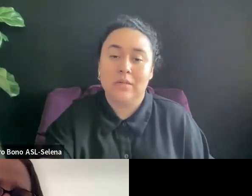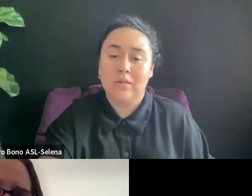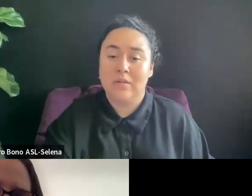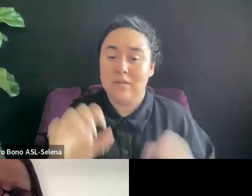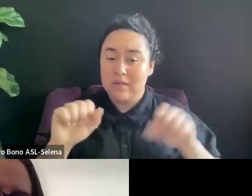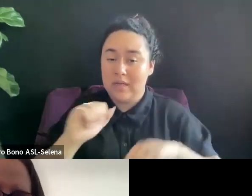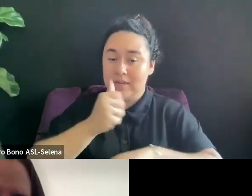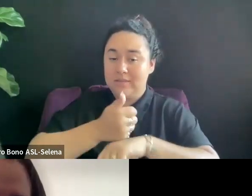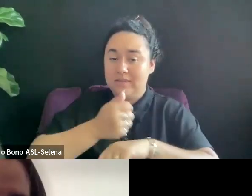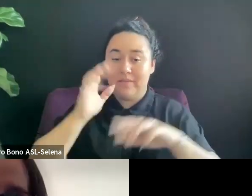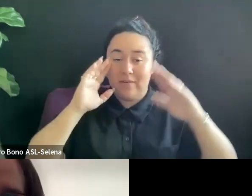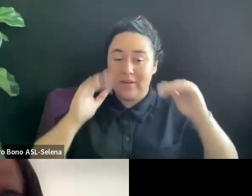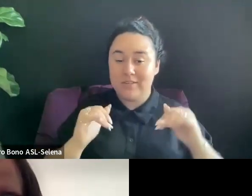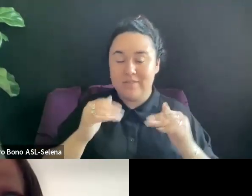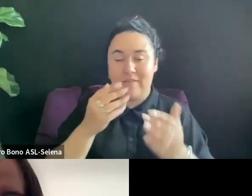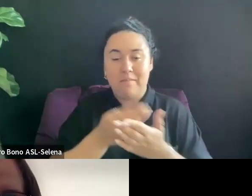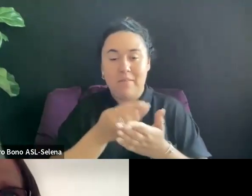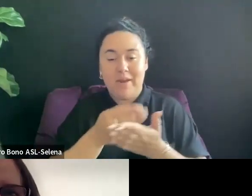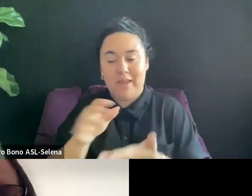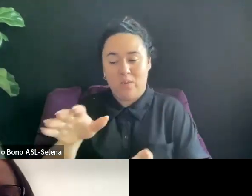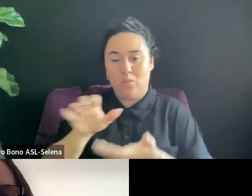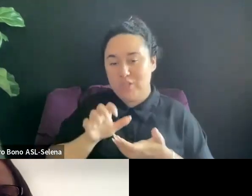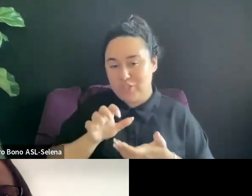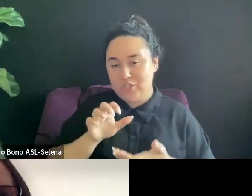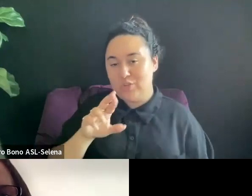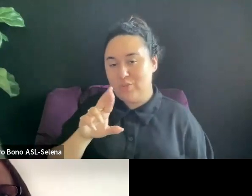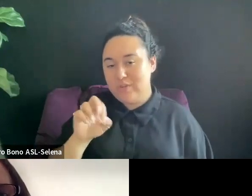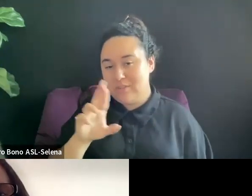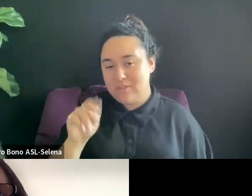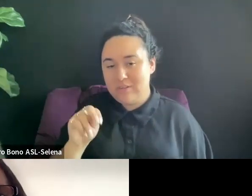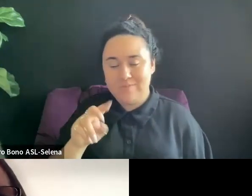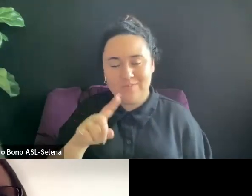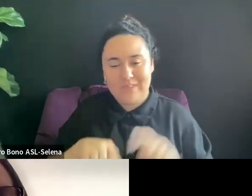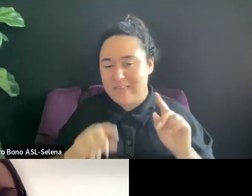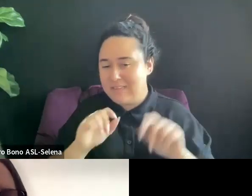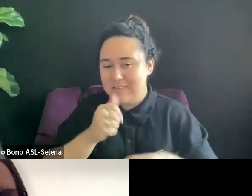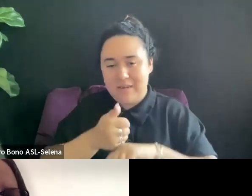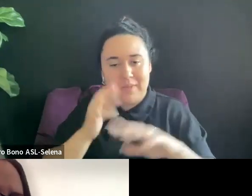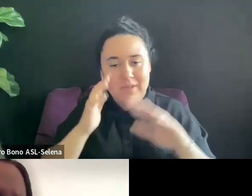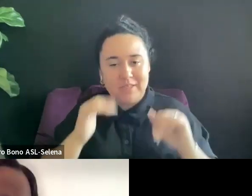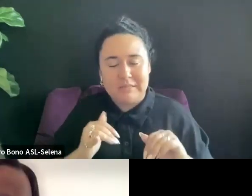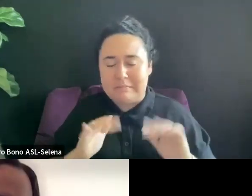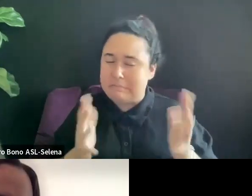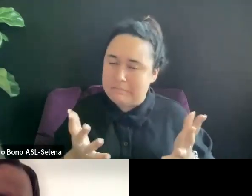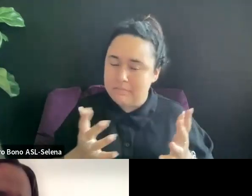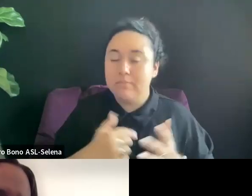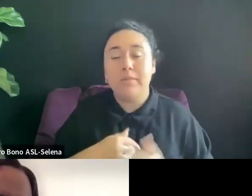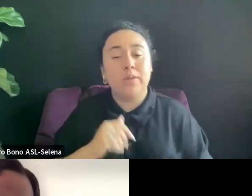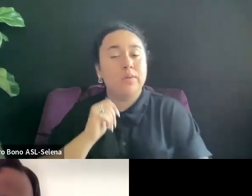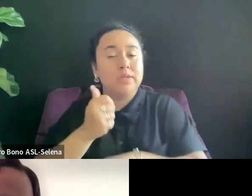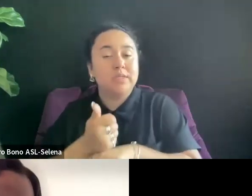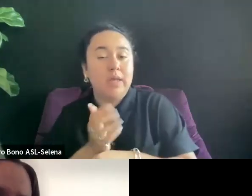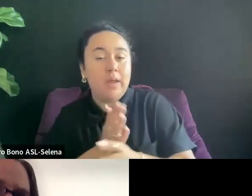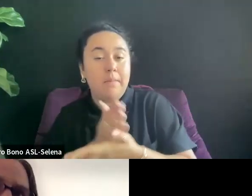FOR MONEY IN RETURN. I WOULD SAY YOU CAN SET UP A BUDGET FOR WHAT YOU WANT TO DO.